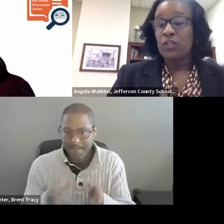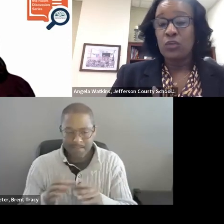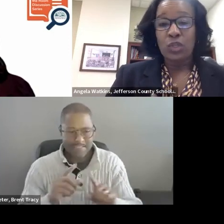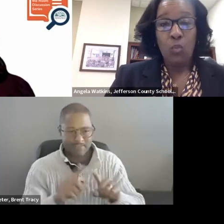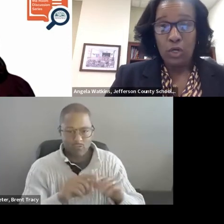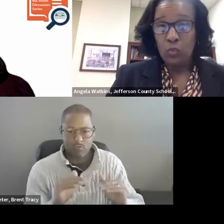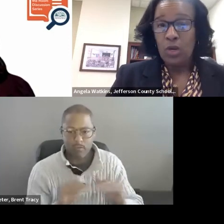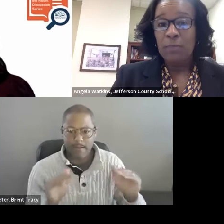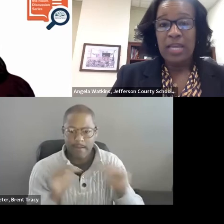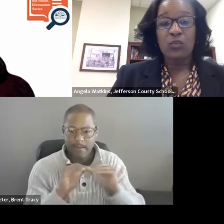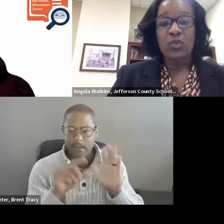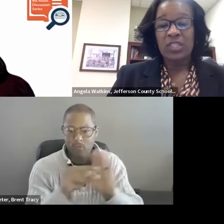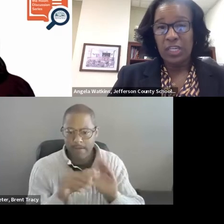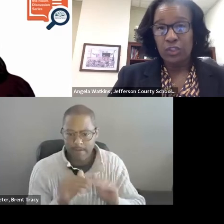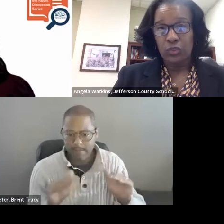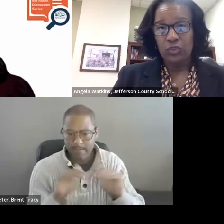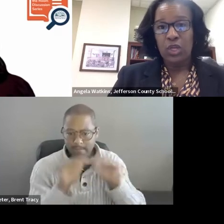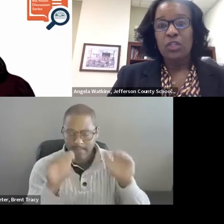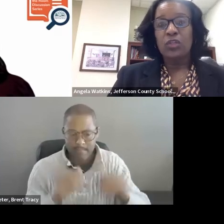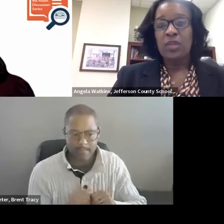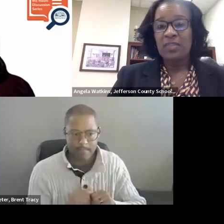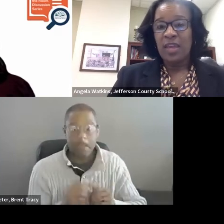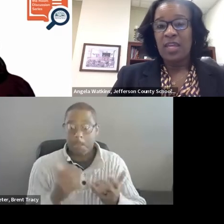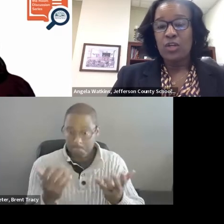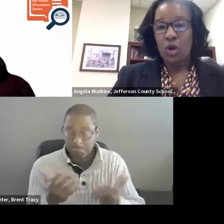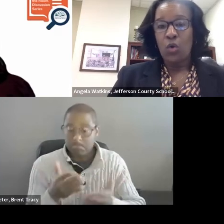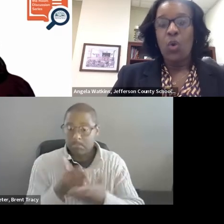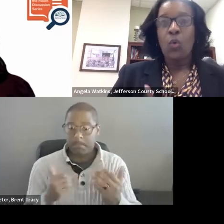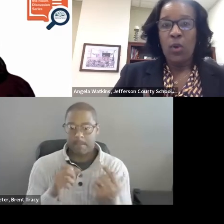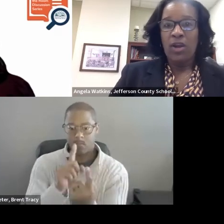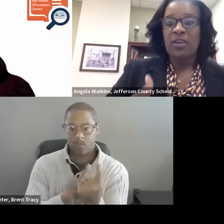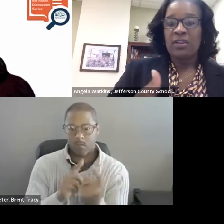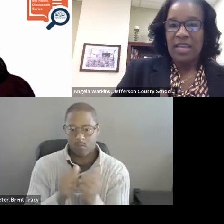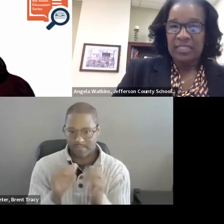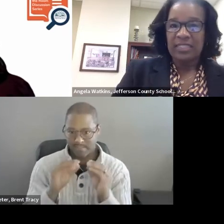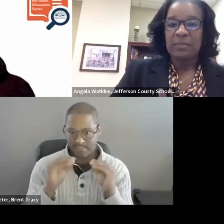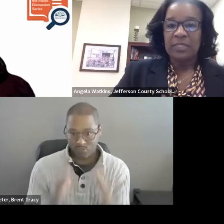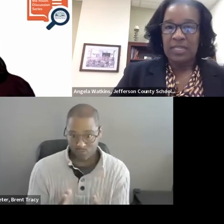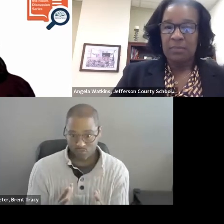Even do some 1:1 planning with teachers so that they know where their next steps need